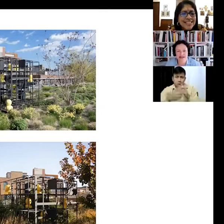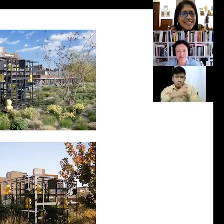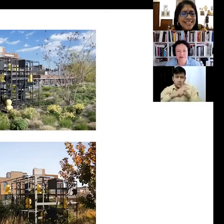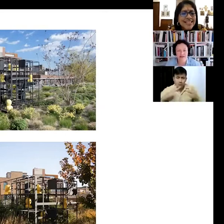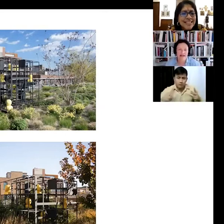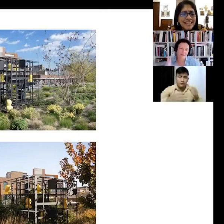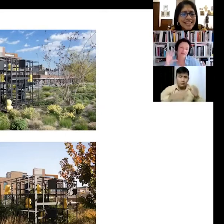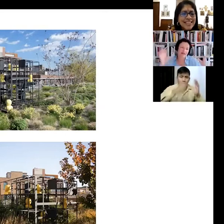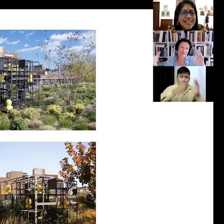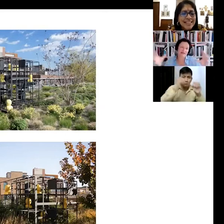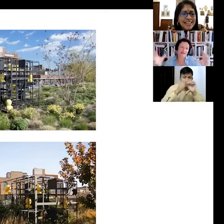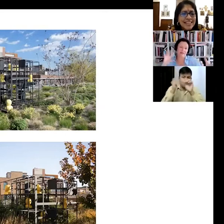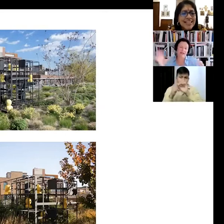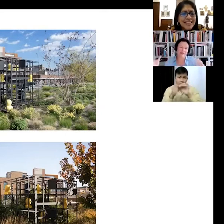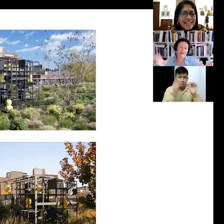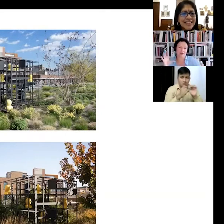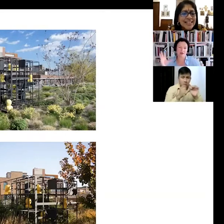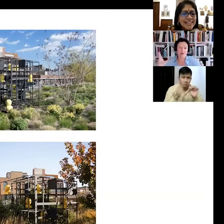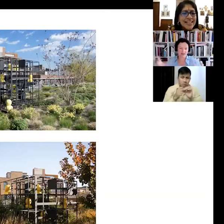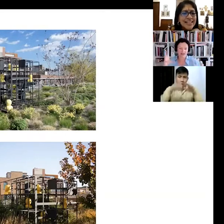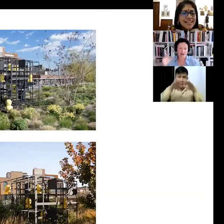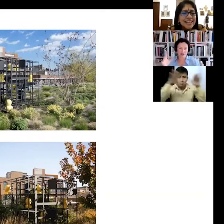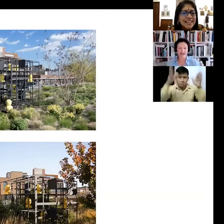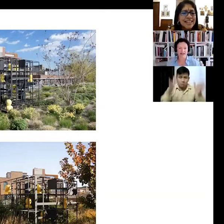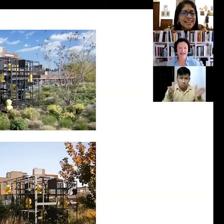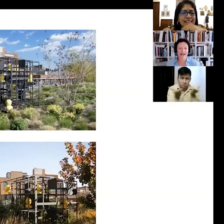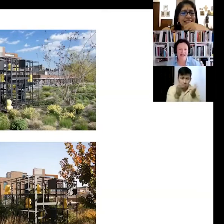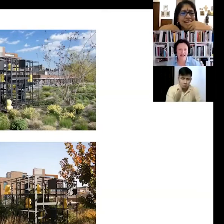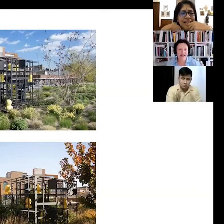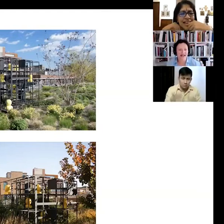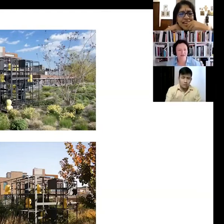April... and the piece is basically a minimalist skew with this yellow bus inside... and then if